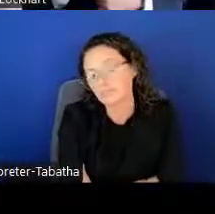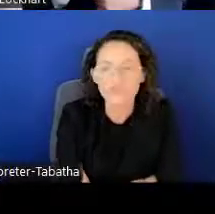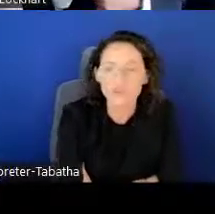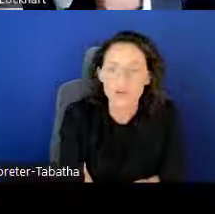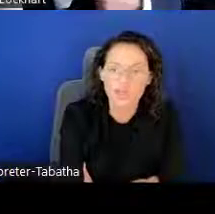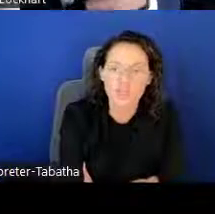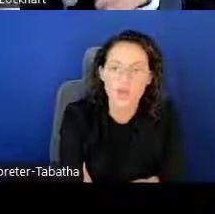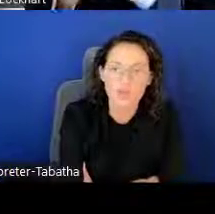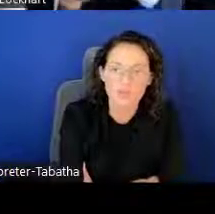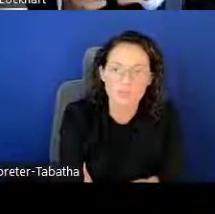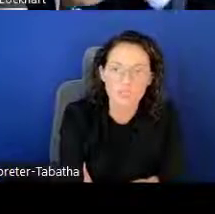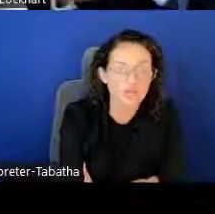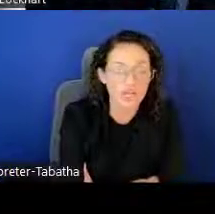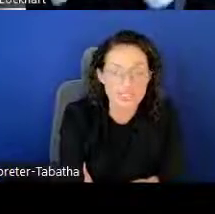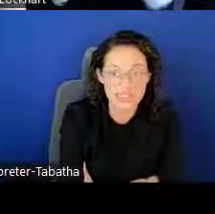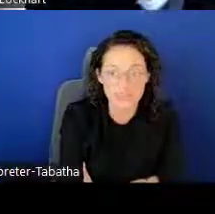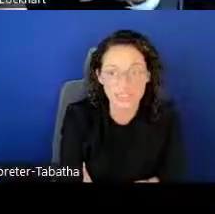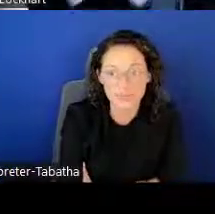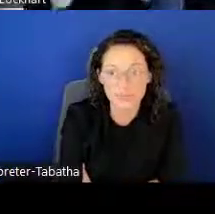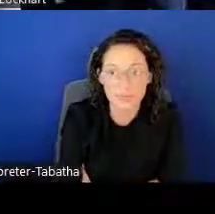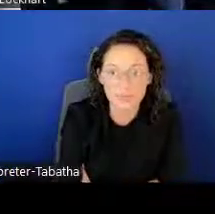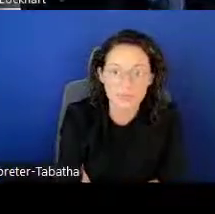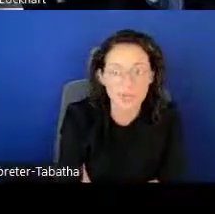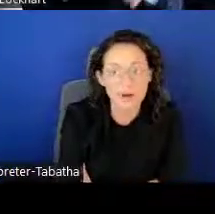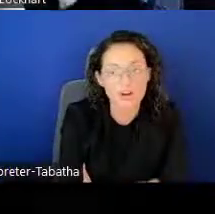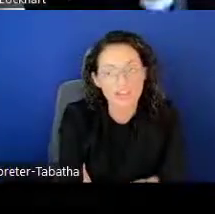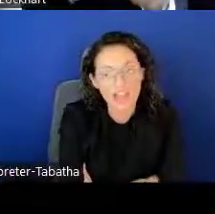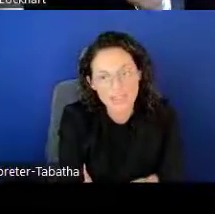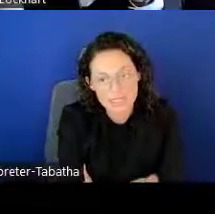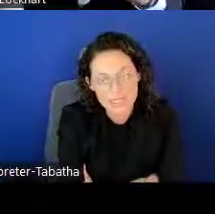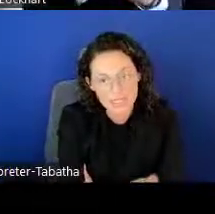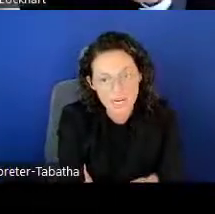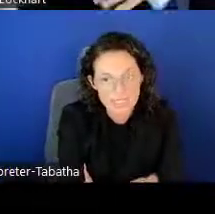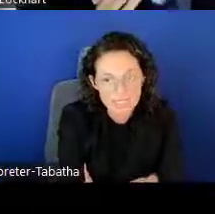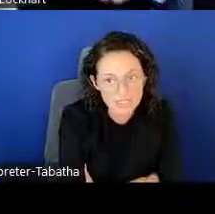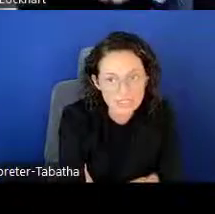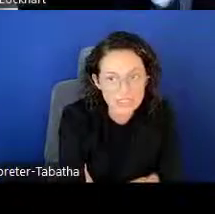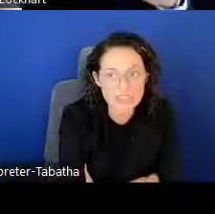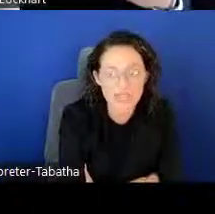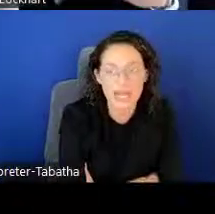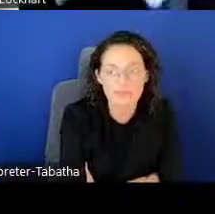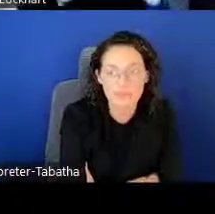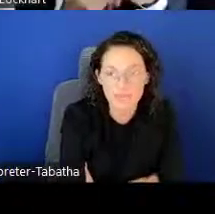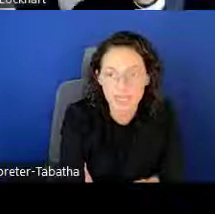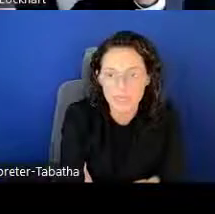Moving on to eligibility criteria, there are five basic criterias that have to be met